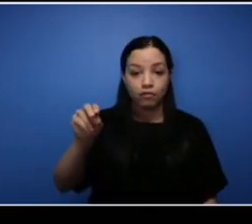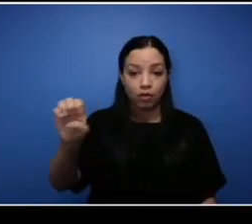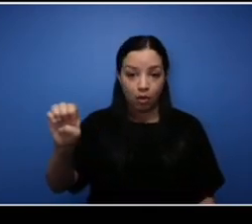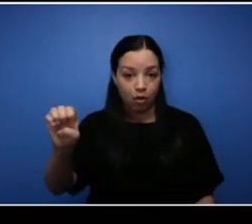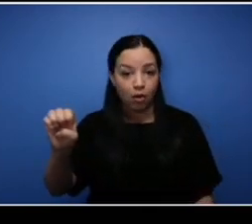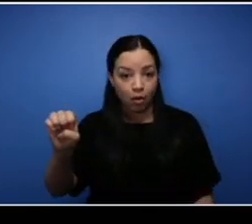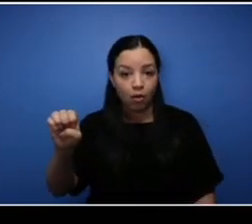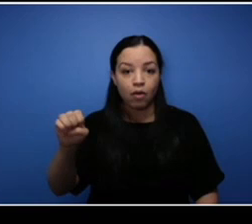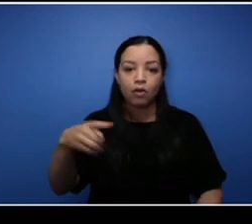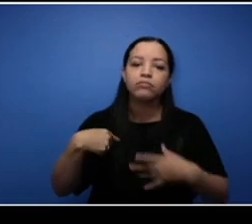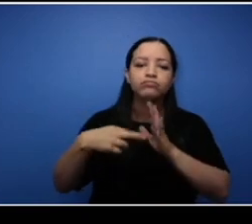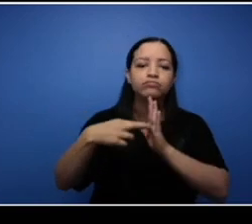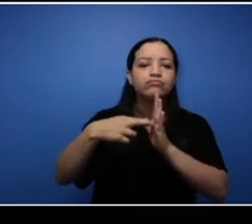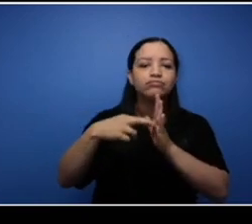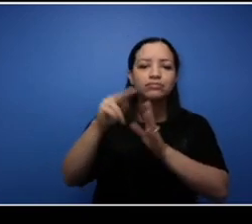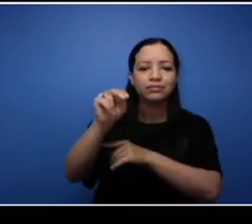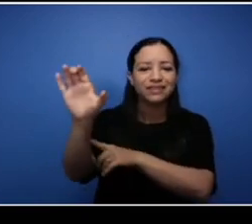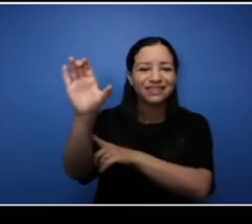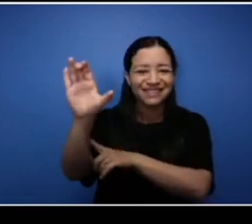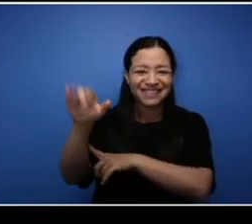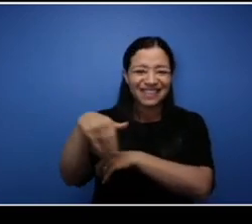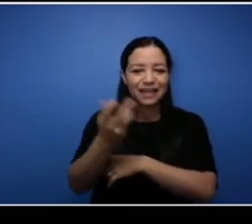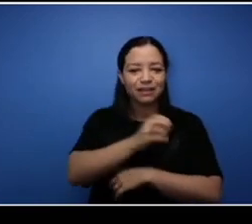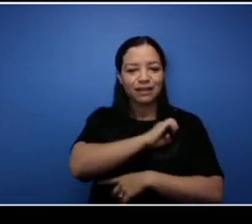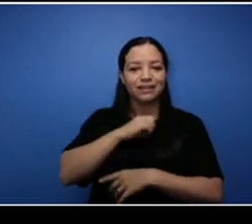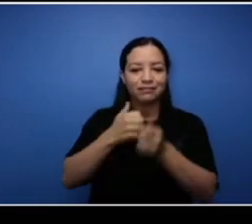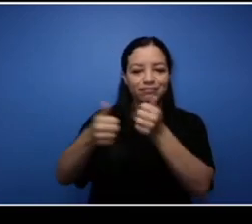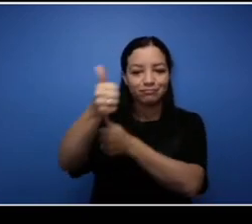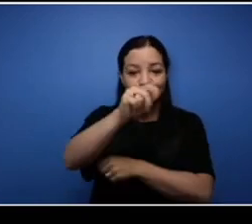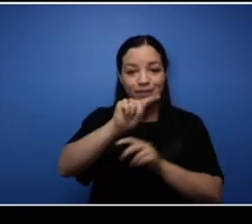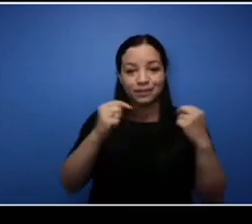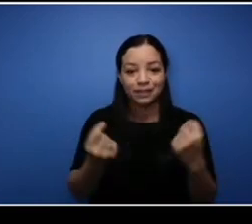Scotia Community College and our executive team I want to wish you a very warm welcome